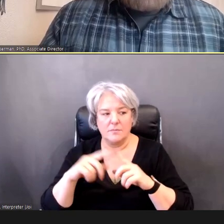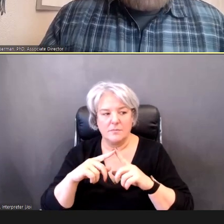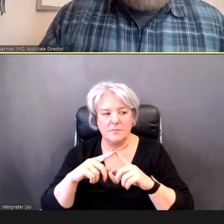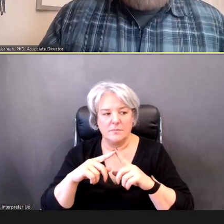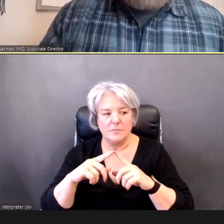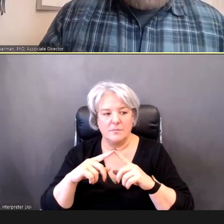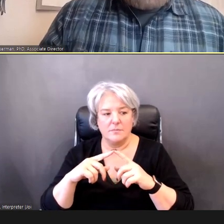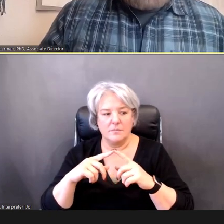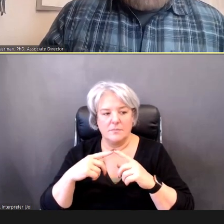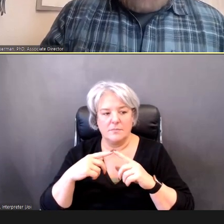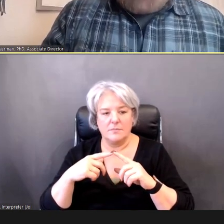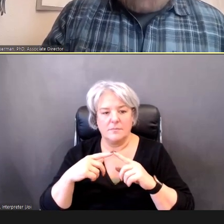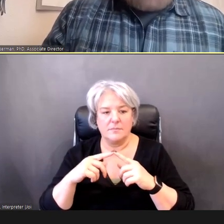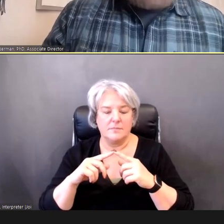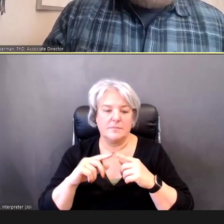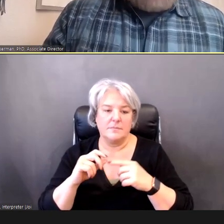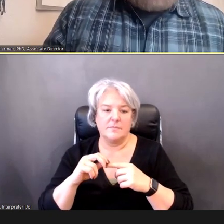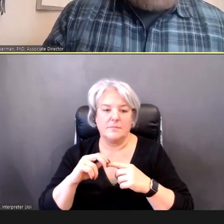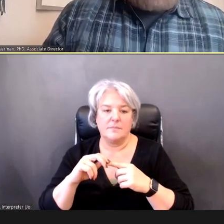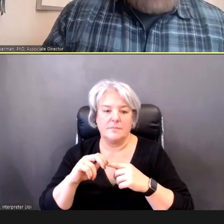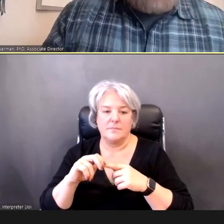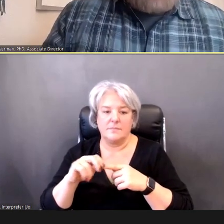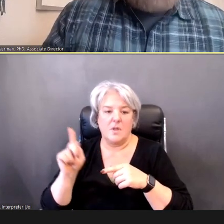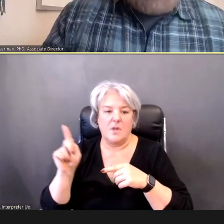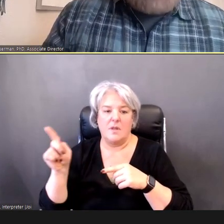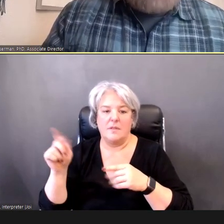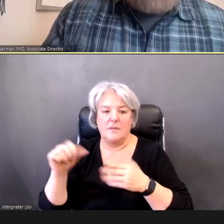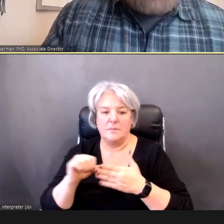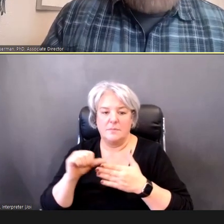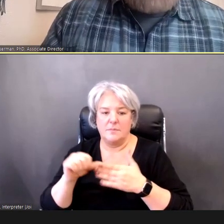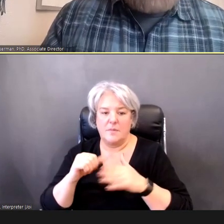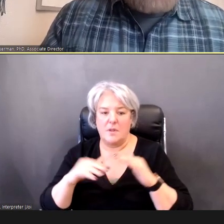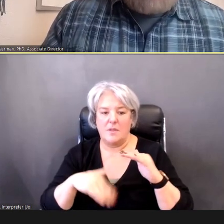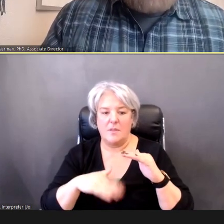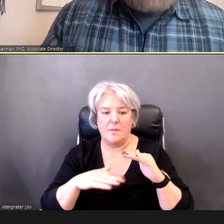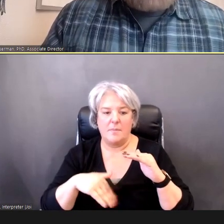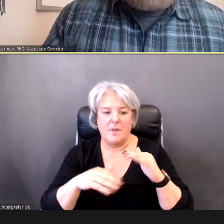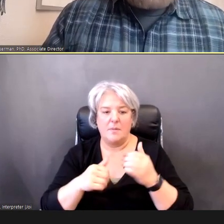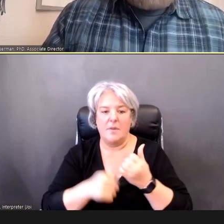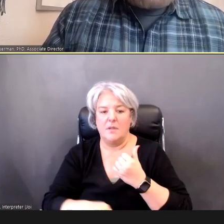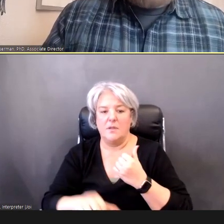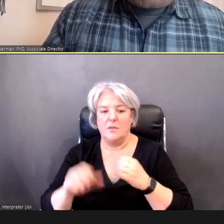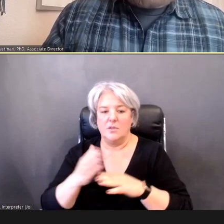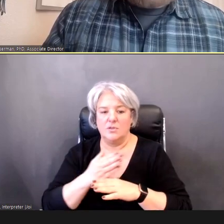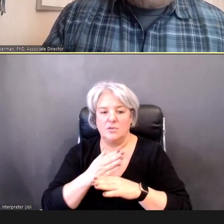On this page, at the bottom, under "sharing letters and and sharing